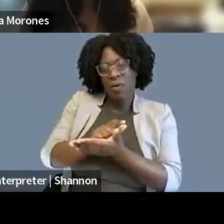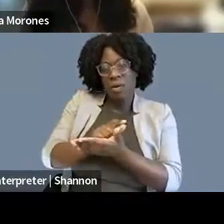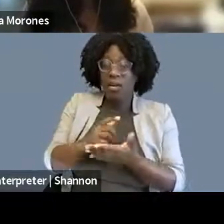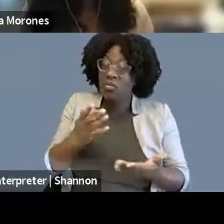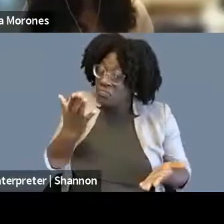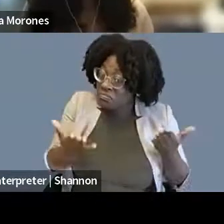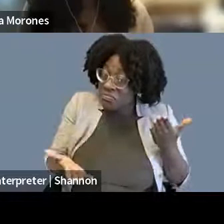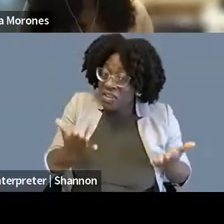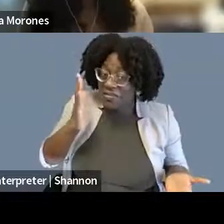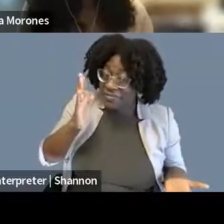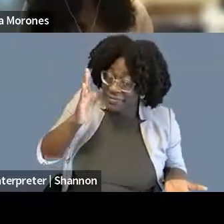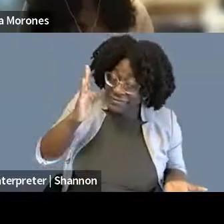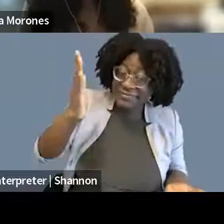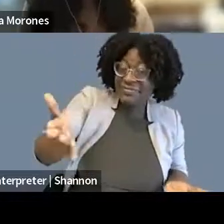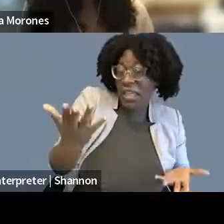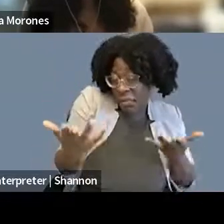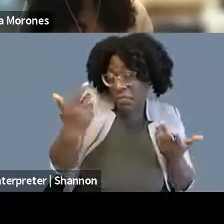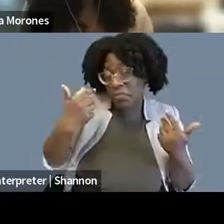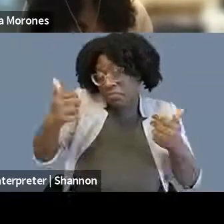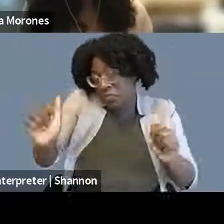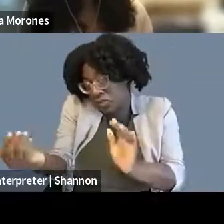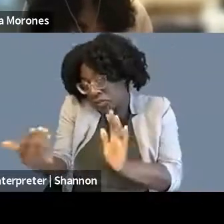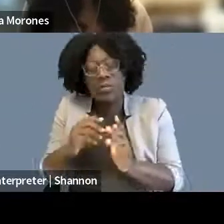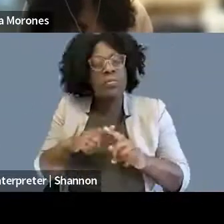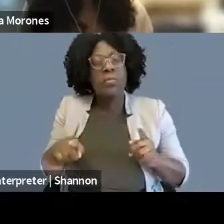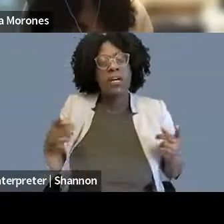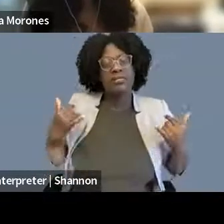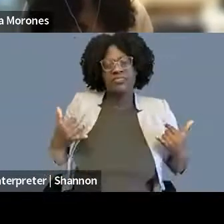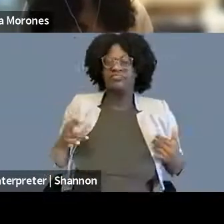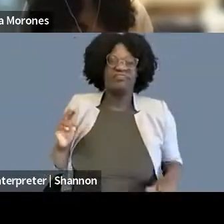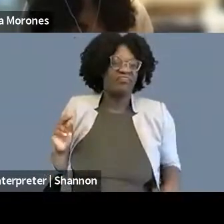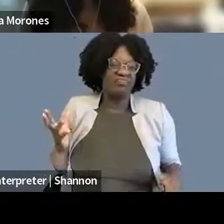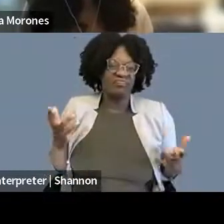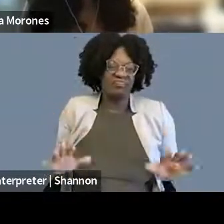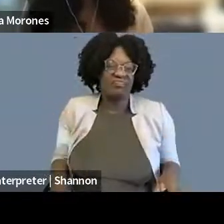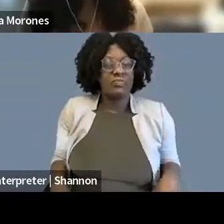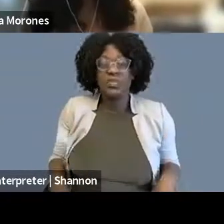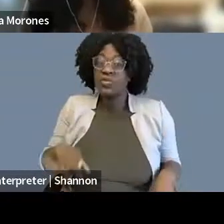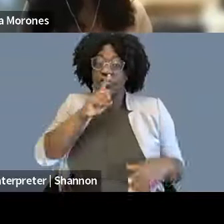and finding things you dislike is wonderful, in fact, it's better than even the things you feel palatable about